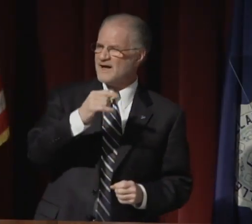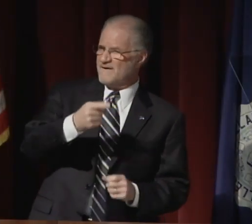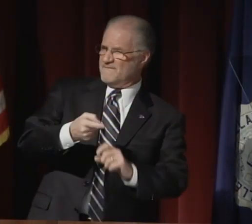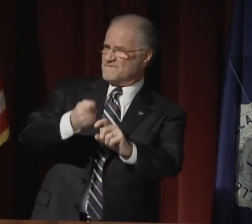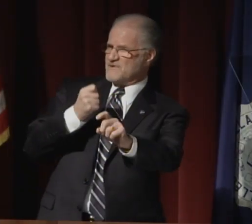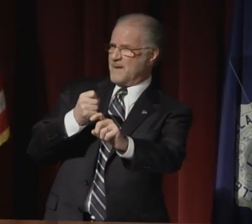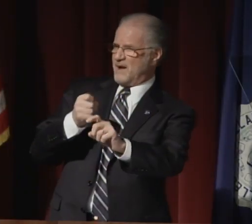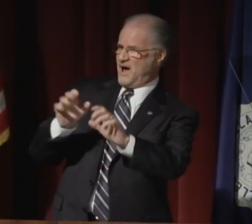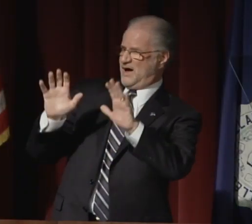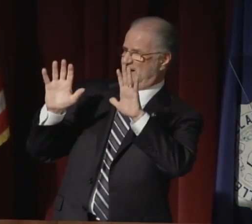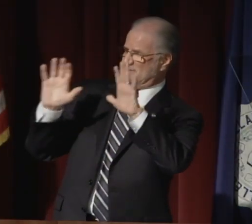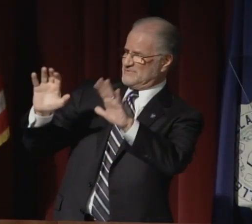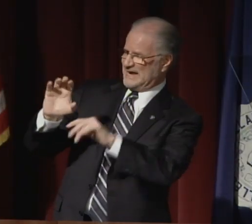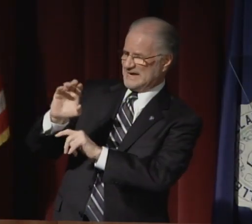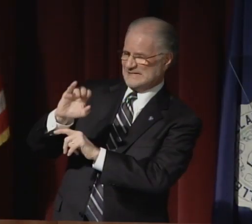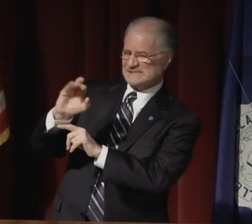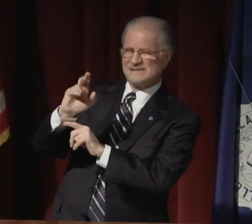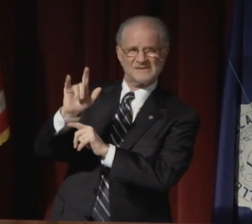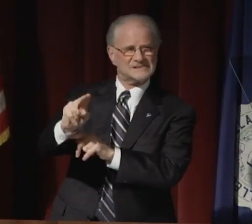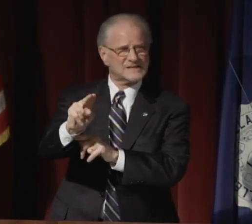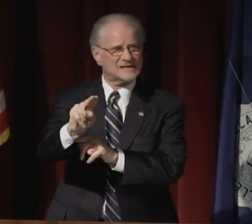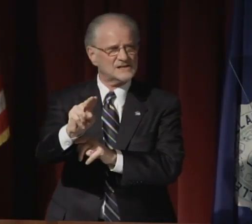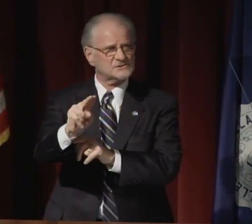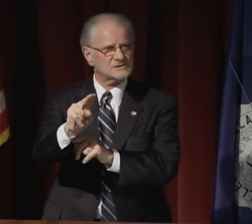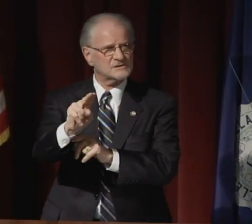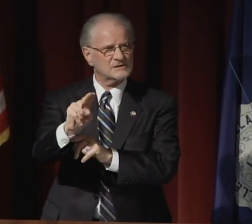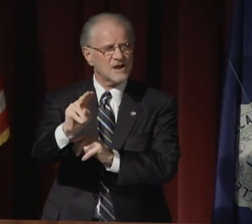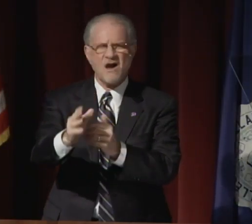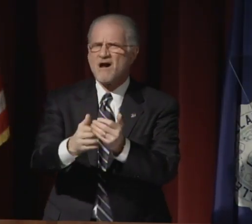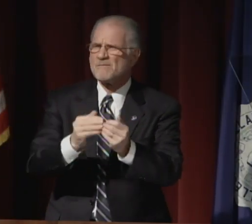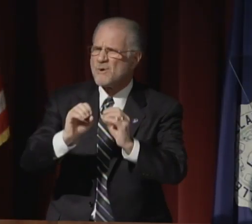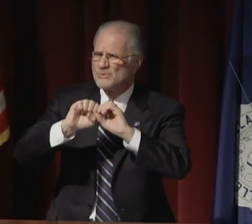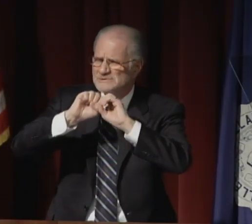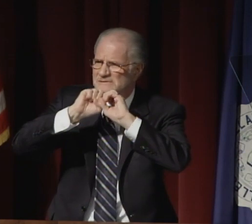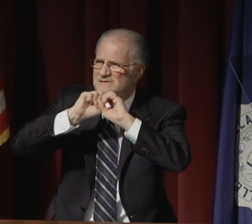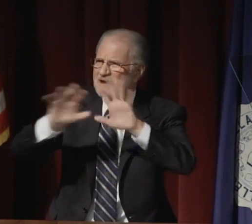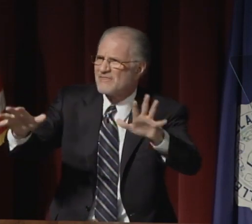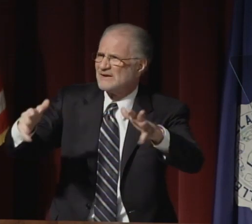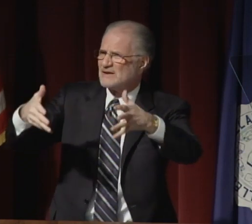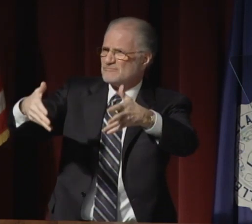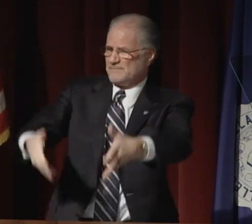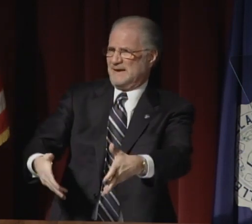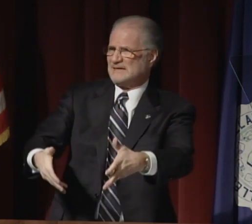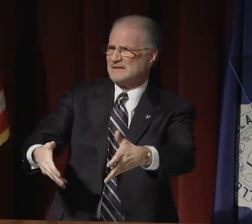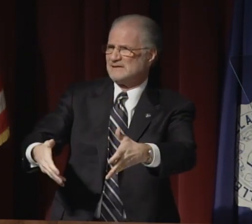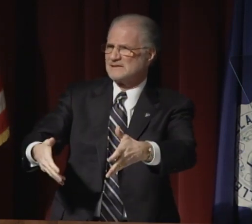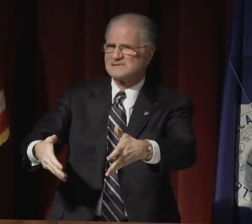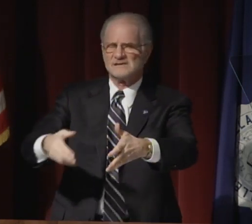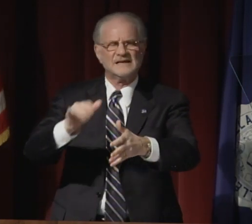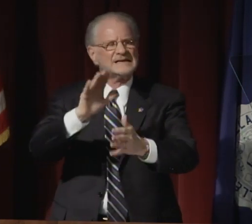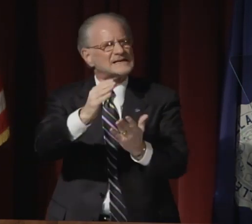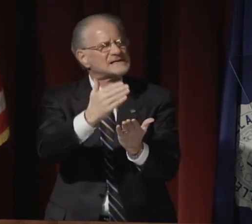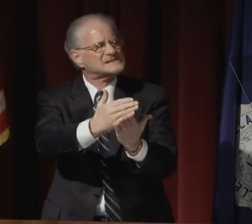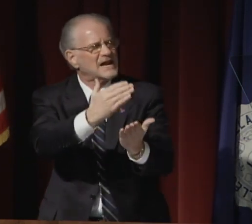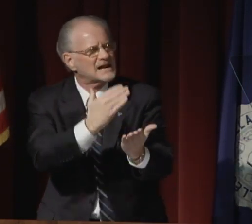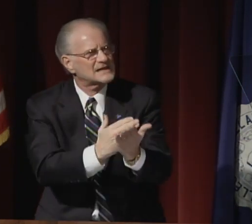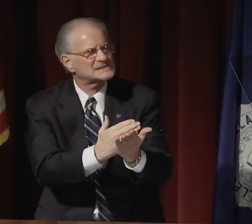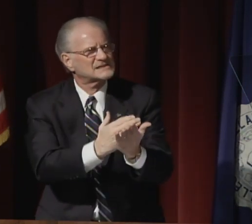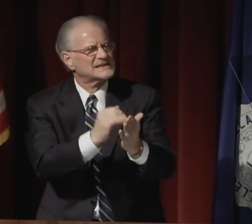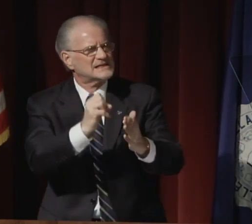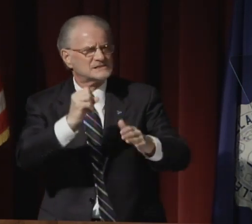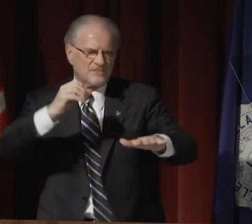From a great civilization almost nothing remains.